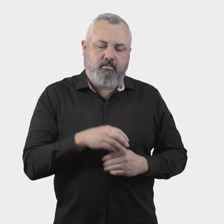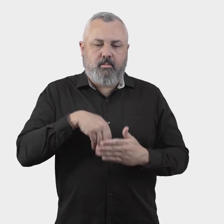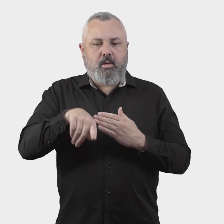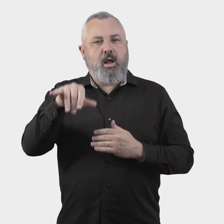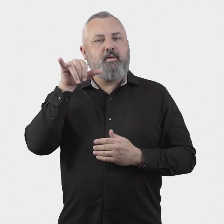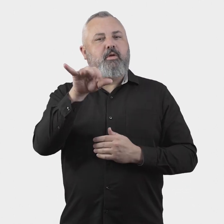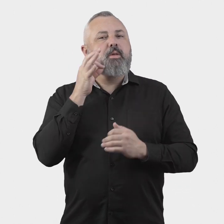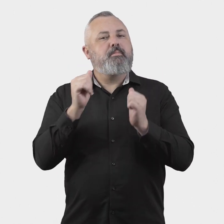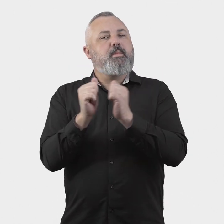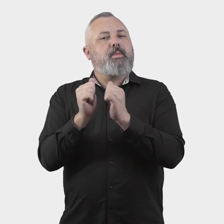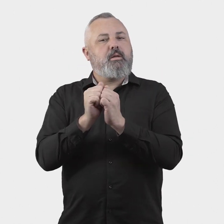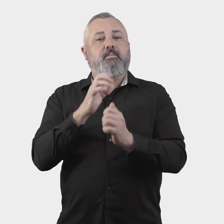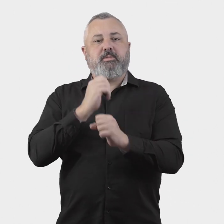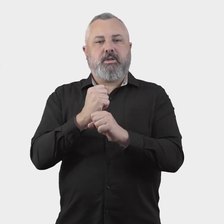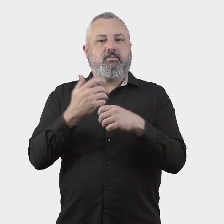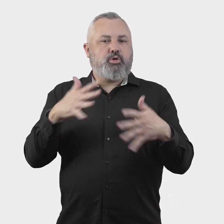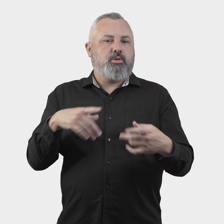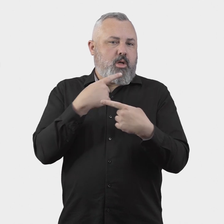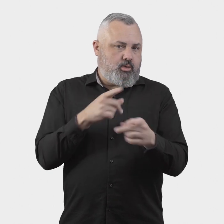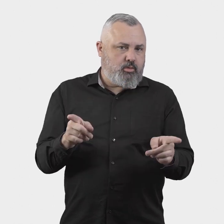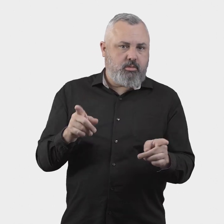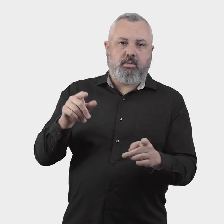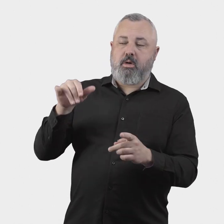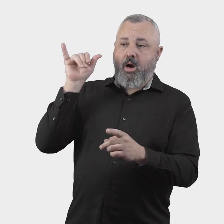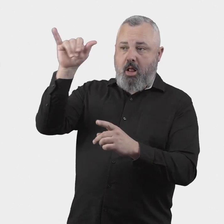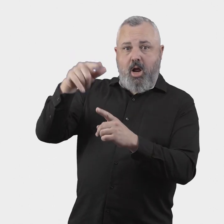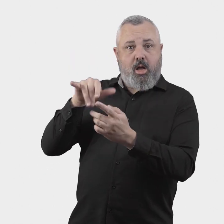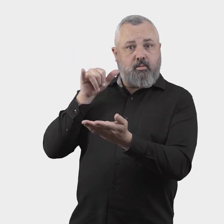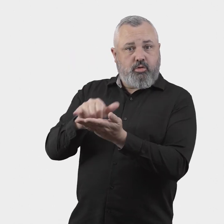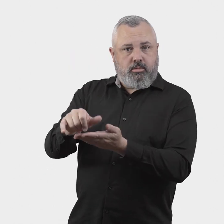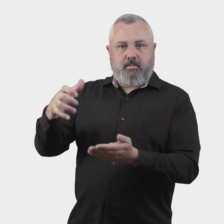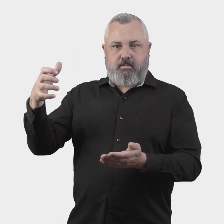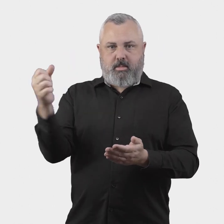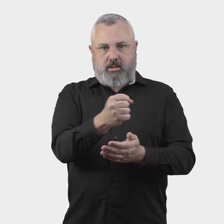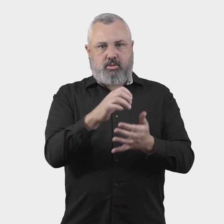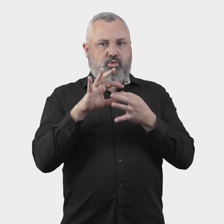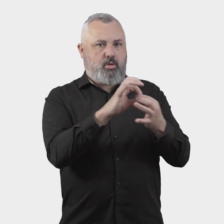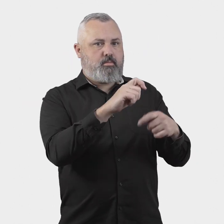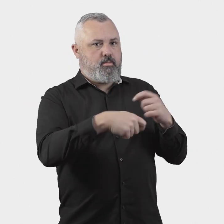As set out in the Aviation White Paper, the government will require that both airlines and airports be